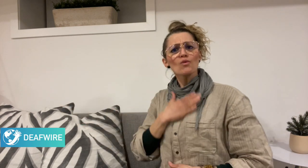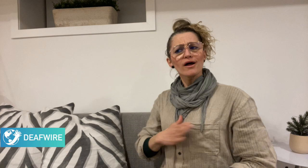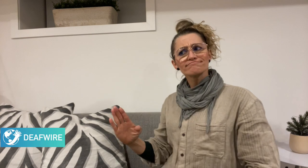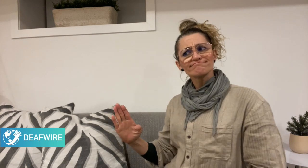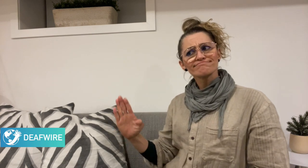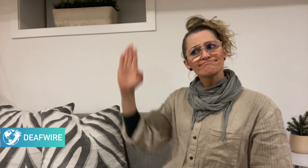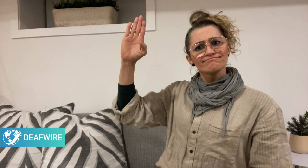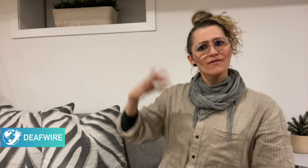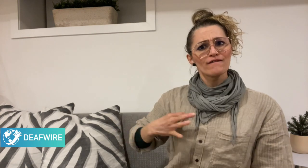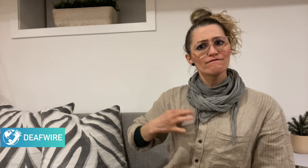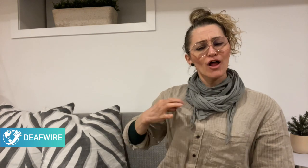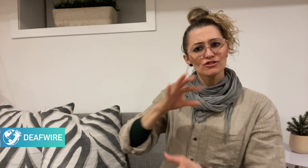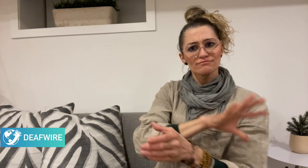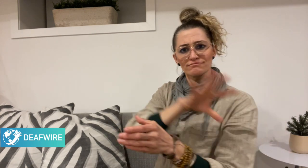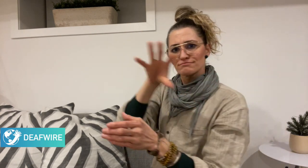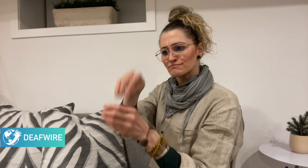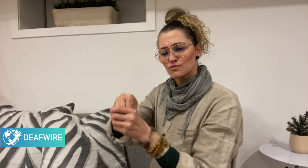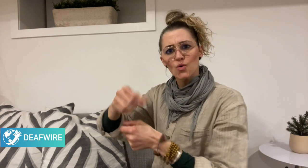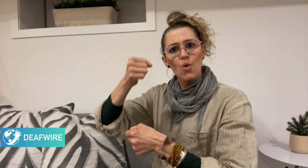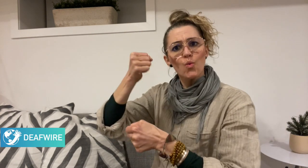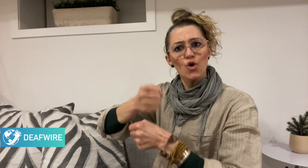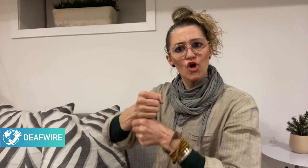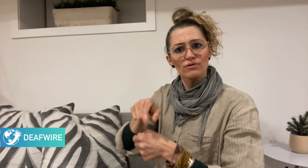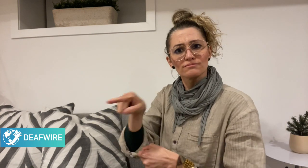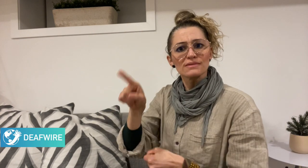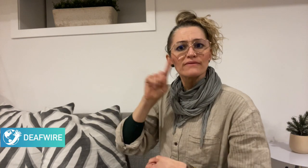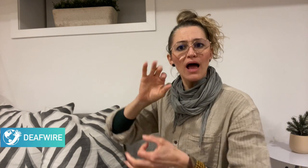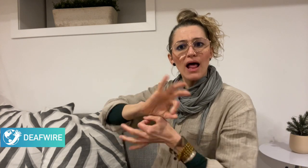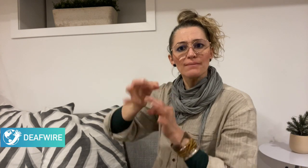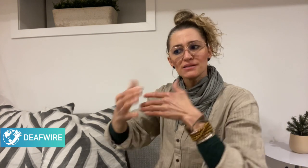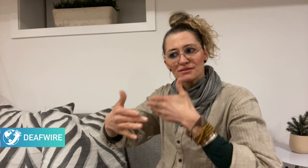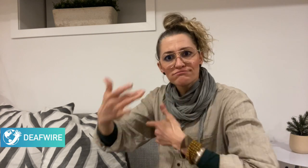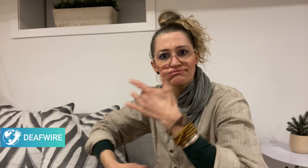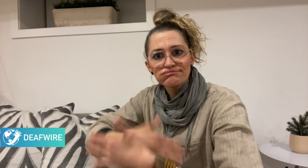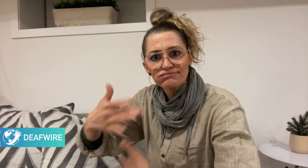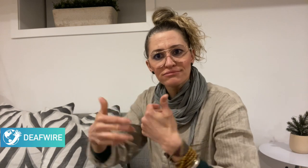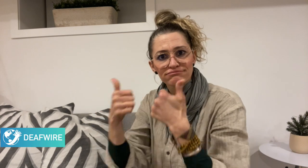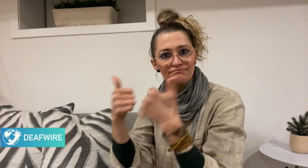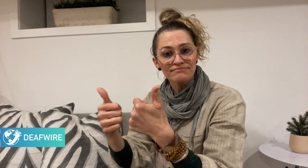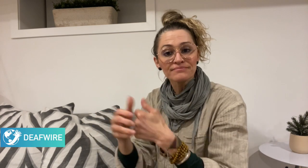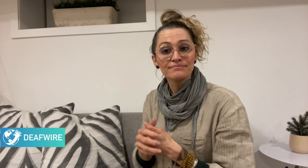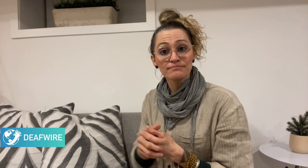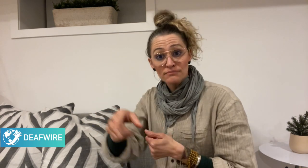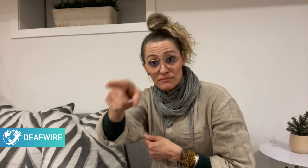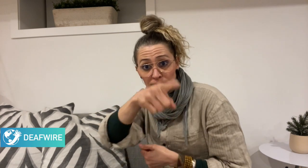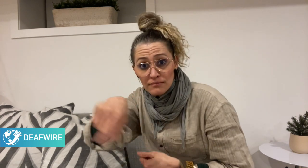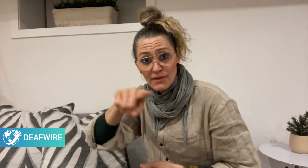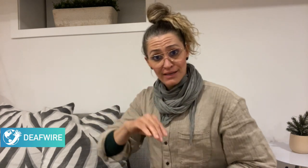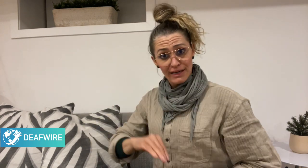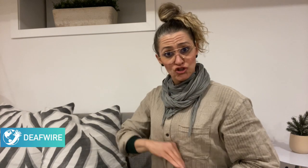to join them to help make the Deaflympics successful.